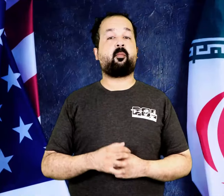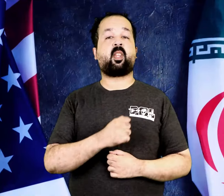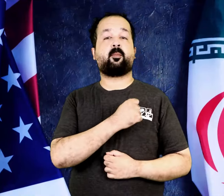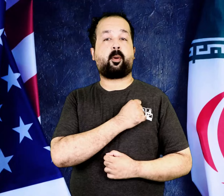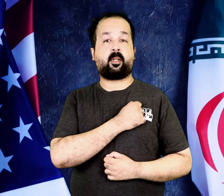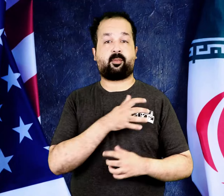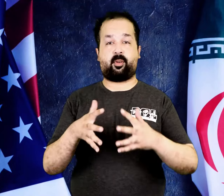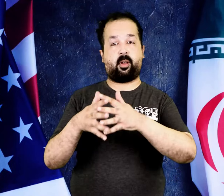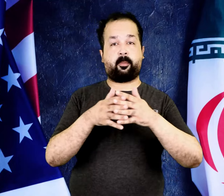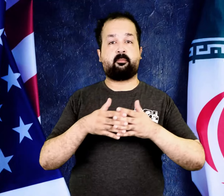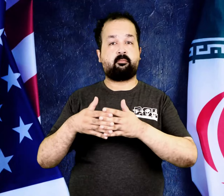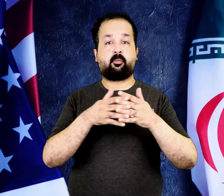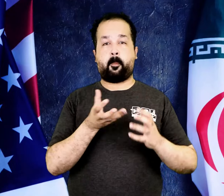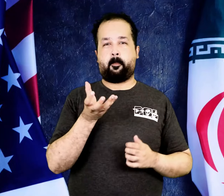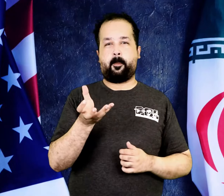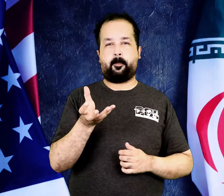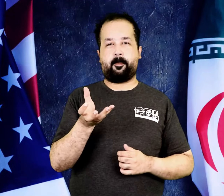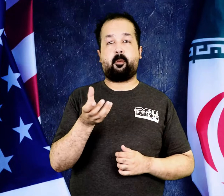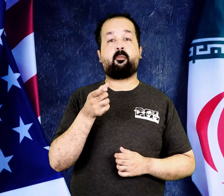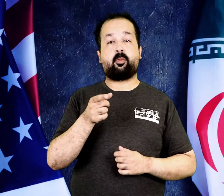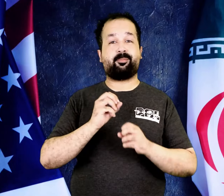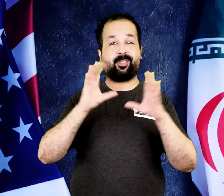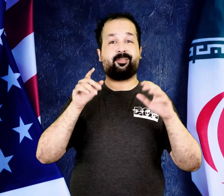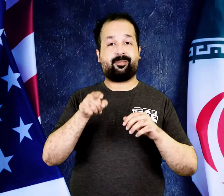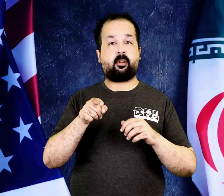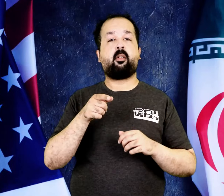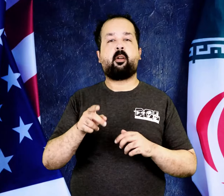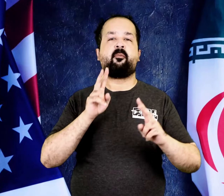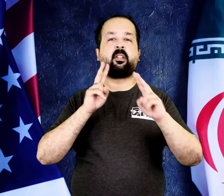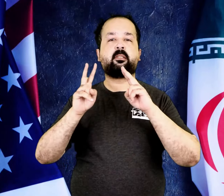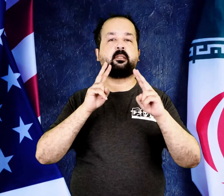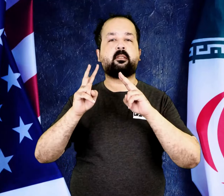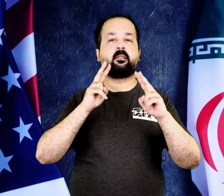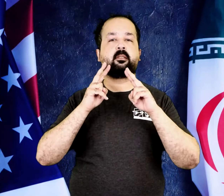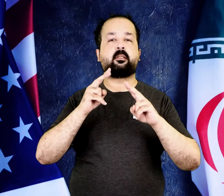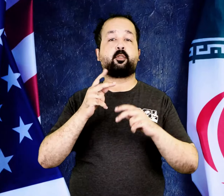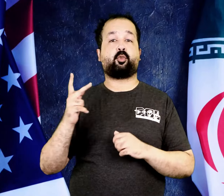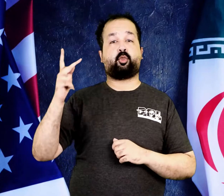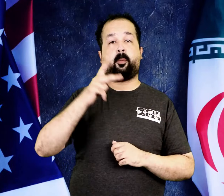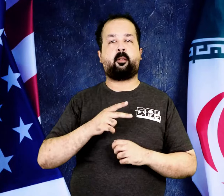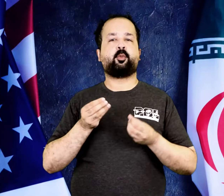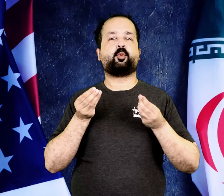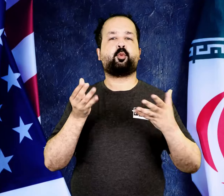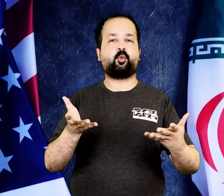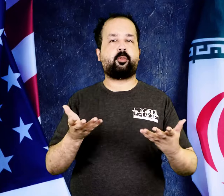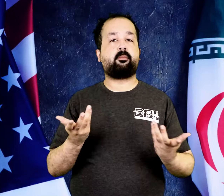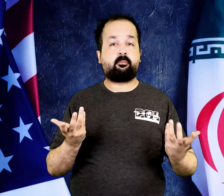Iran has indicated the resumption of nuclear negotiations with the US.